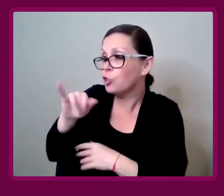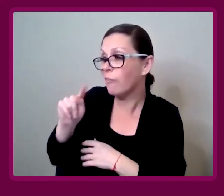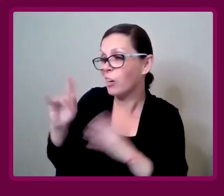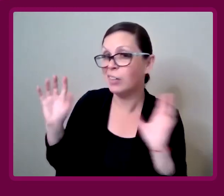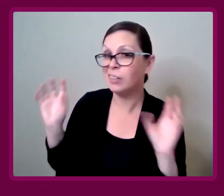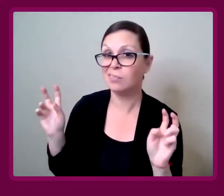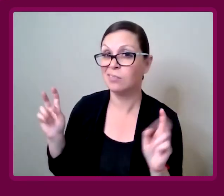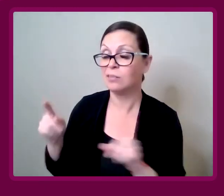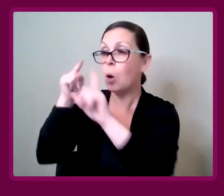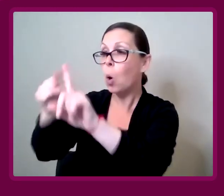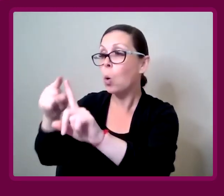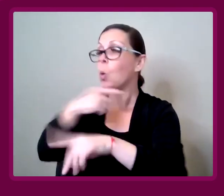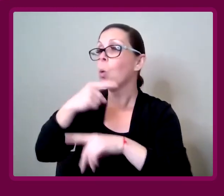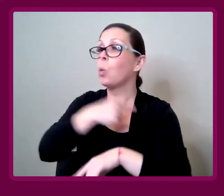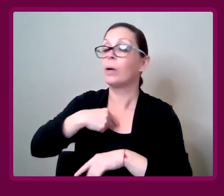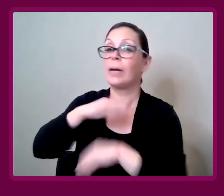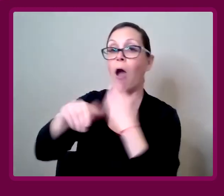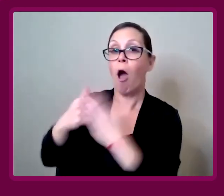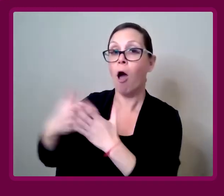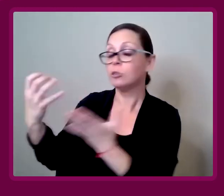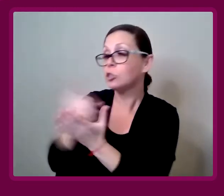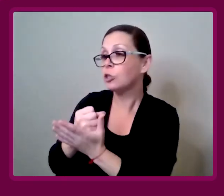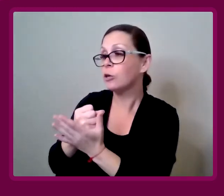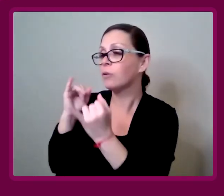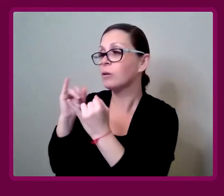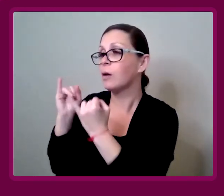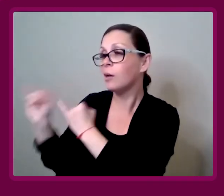Ultimately, we all deserve autonomy, dignity, independence.